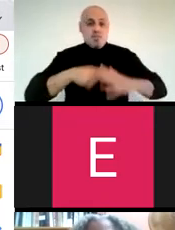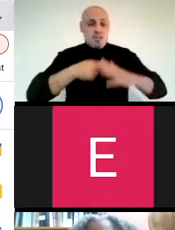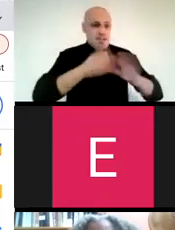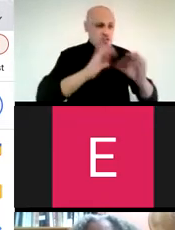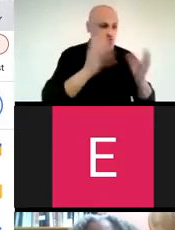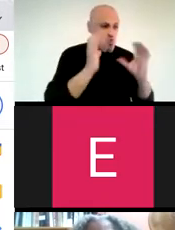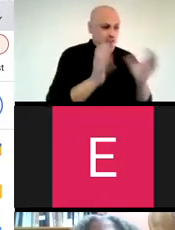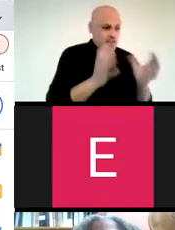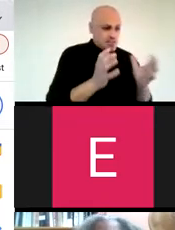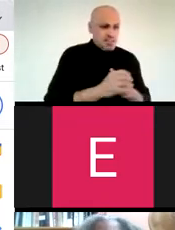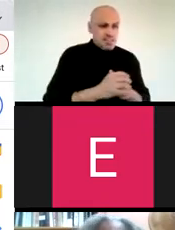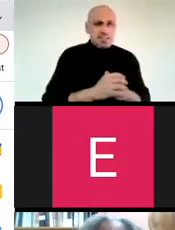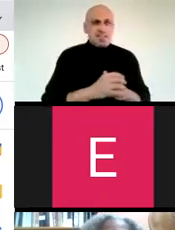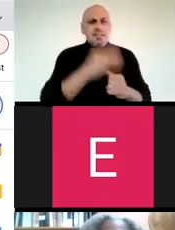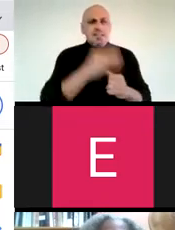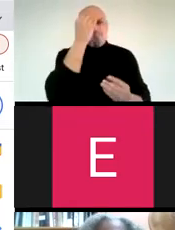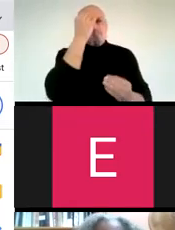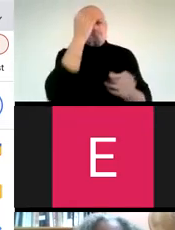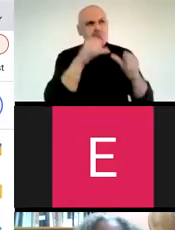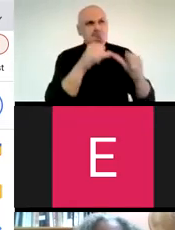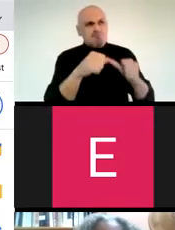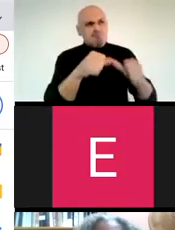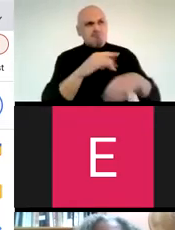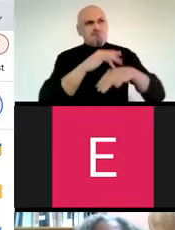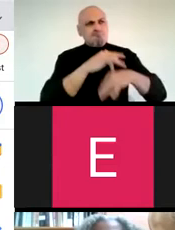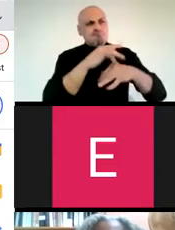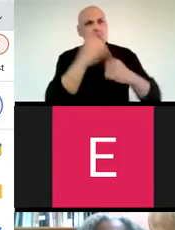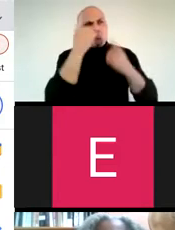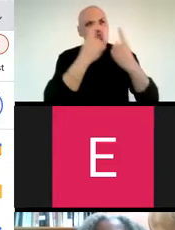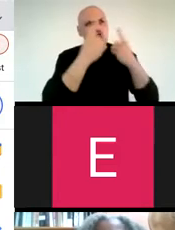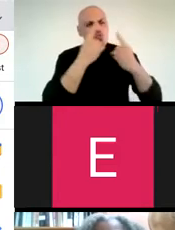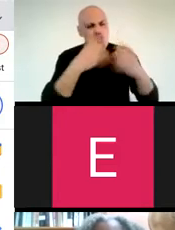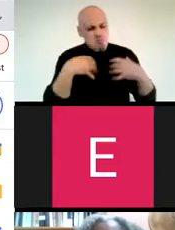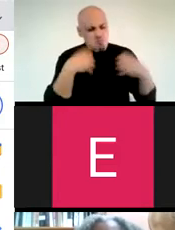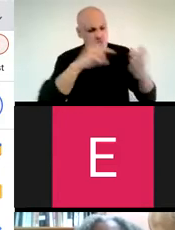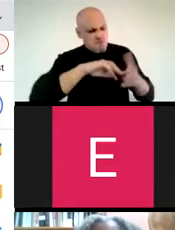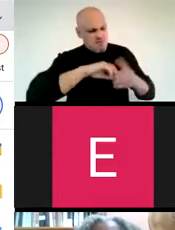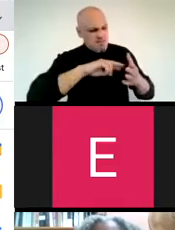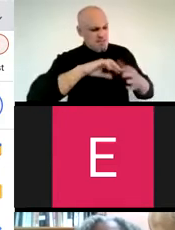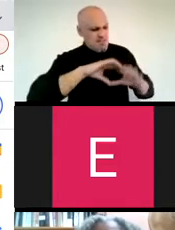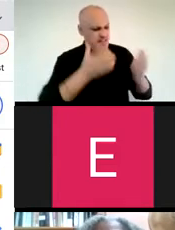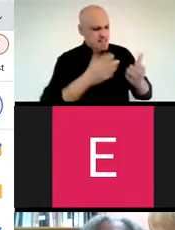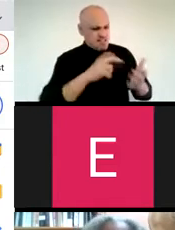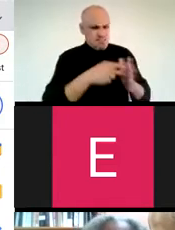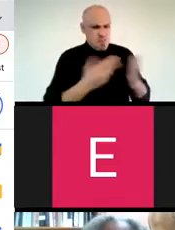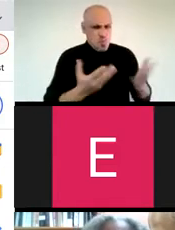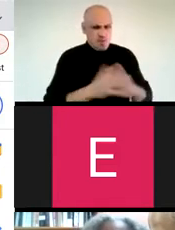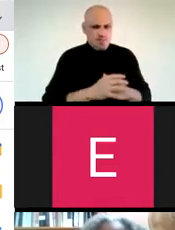So, from our initial group conversation, I kept thinking, I kept wondering what is bravery in